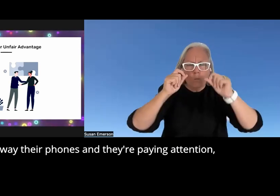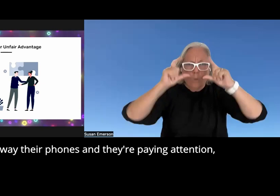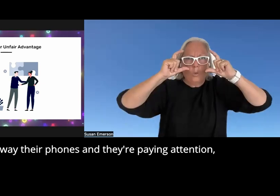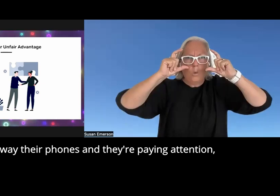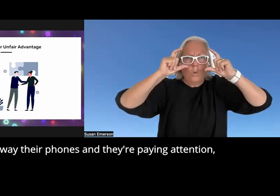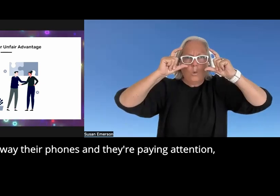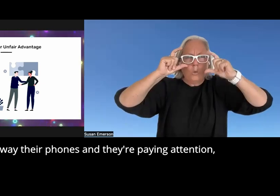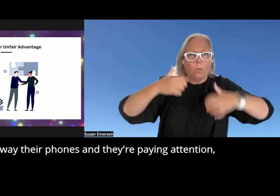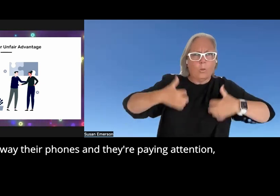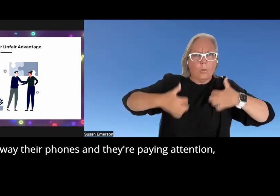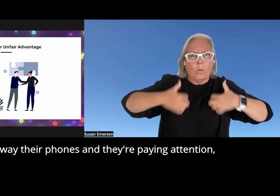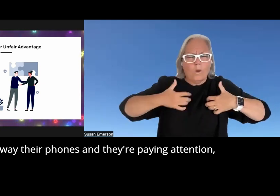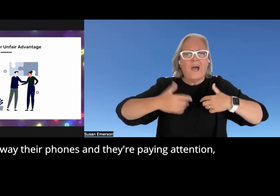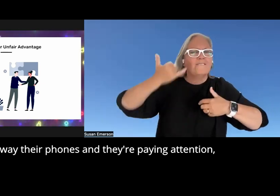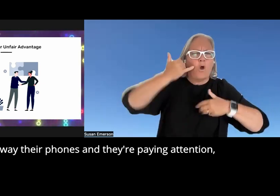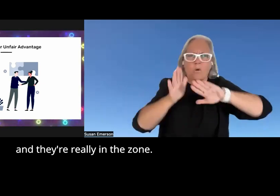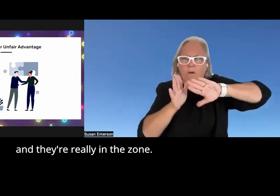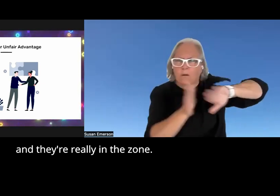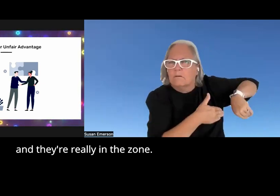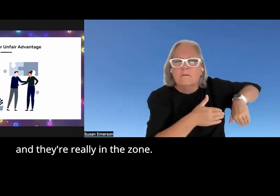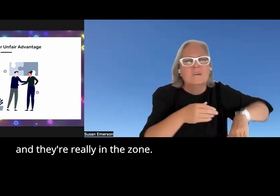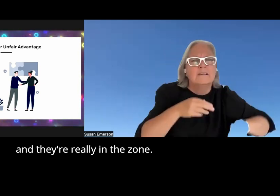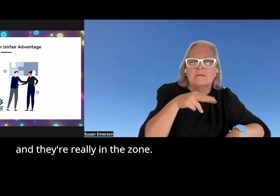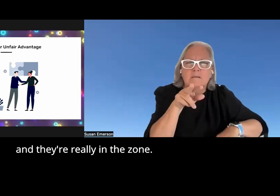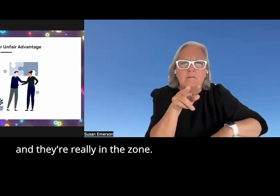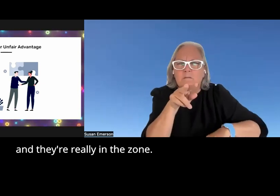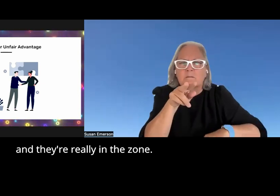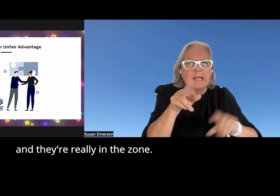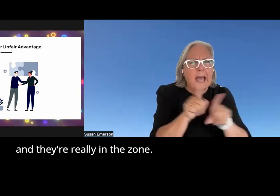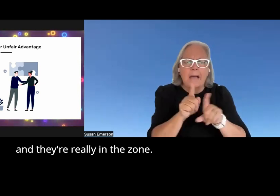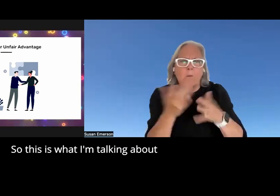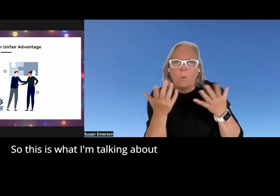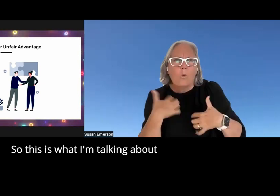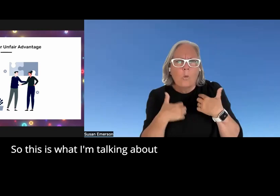they've put away their phones and they're paying attention and they're really in the zone so this